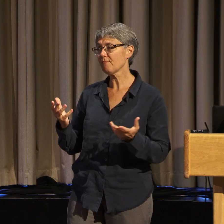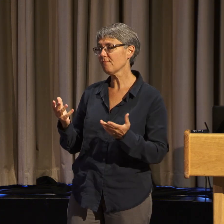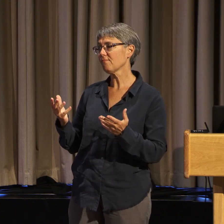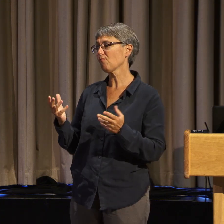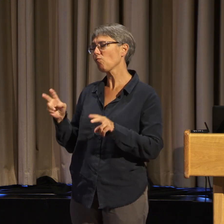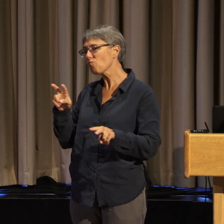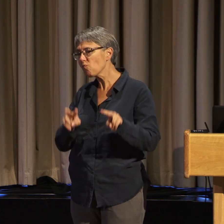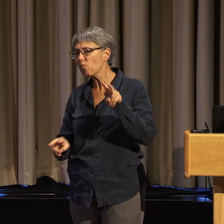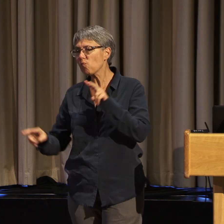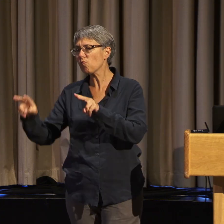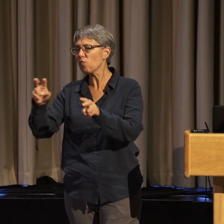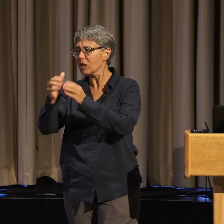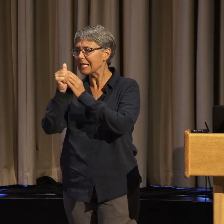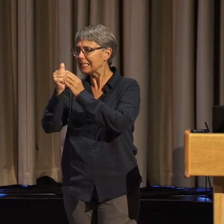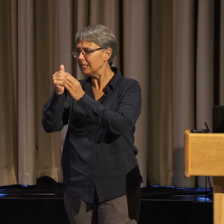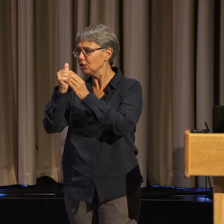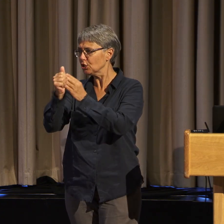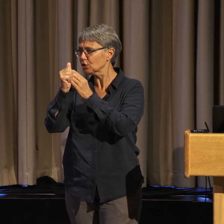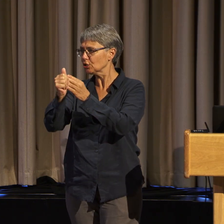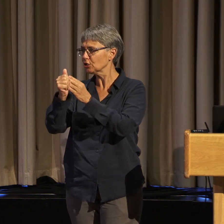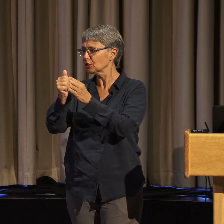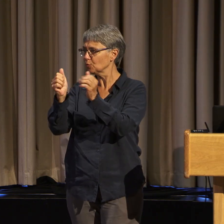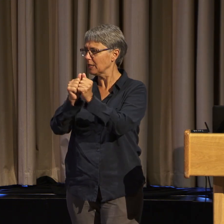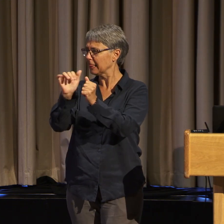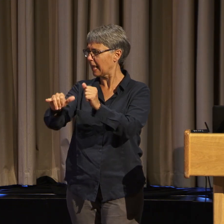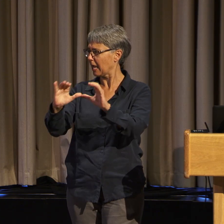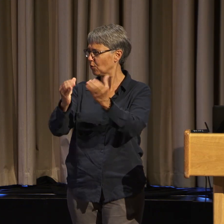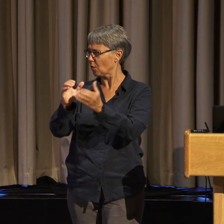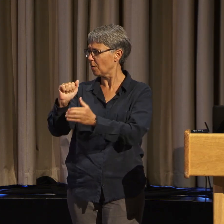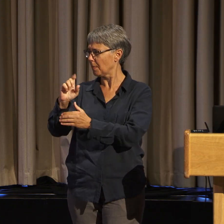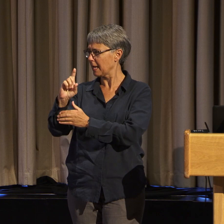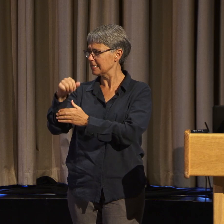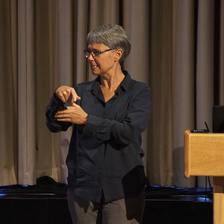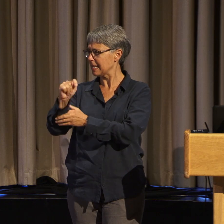still tended to be the white guys.